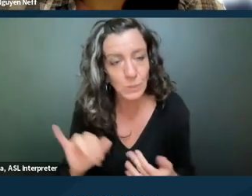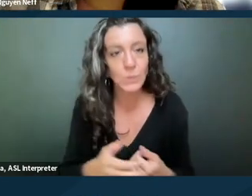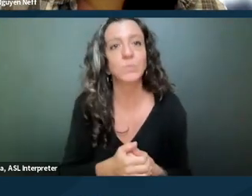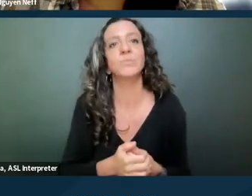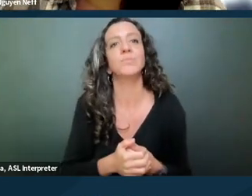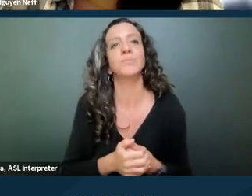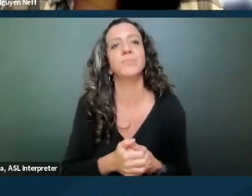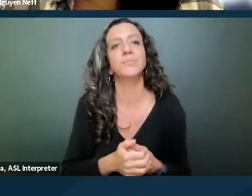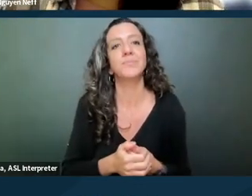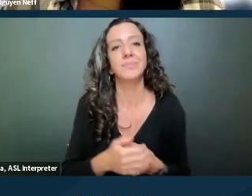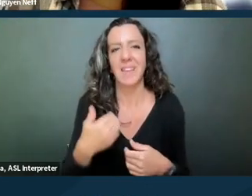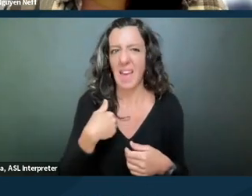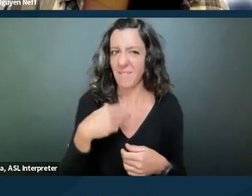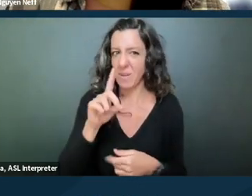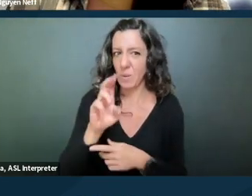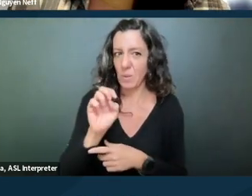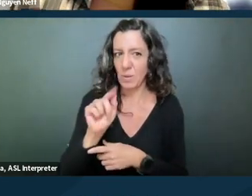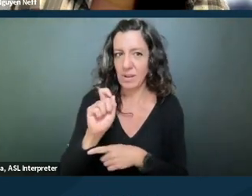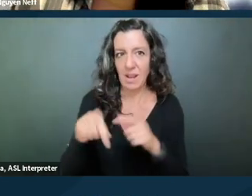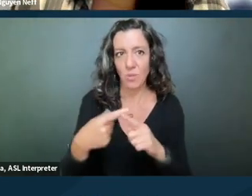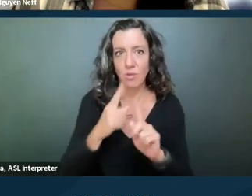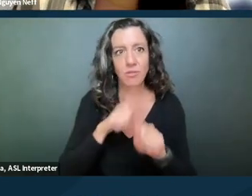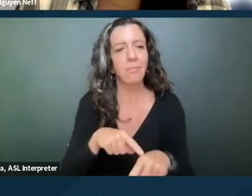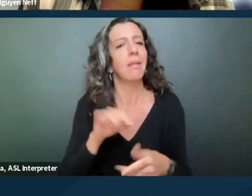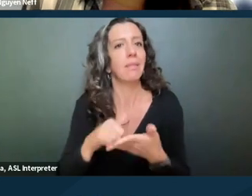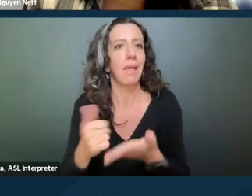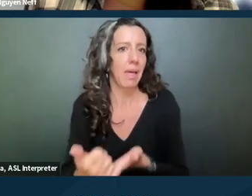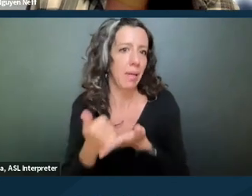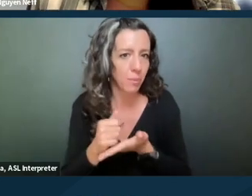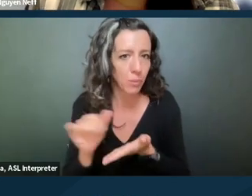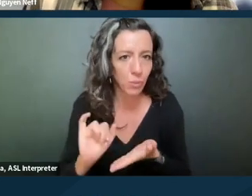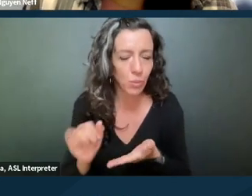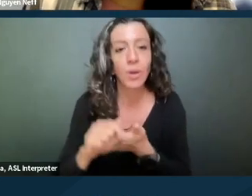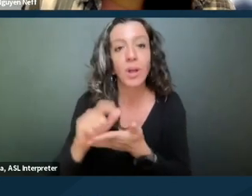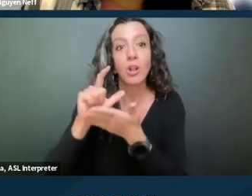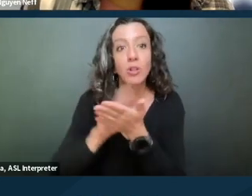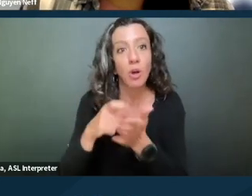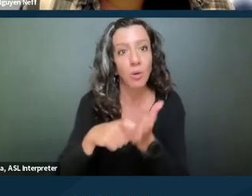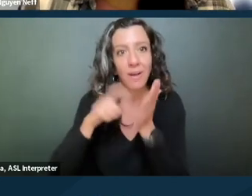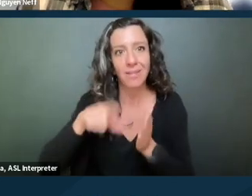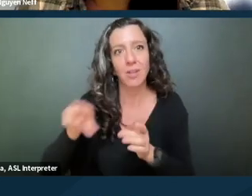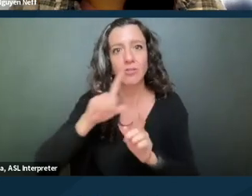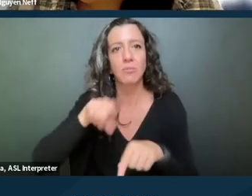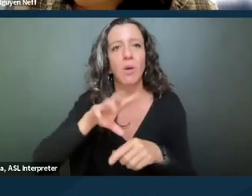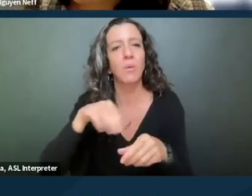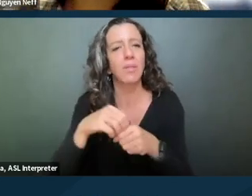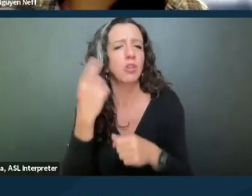Having a deadline to respond is really helpful. The law requires a landlord to respond with an a reasonable amount of time